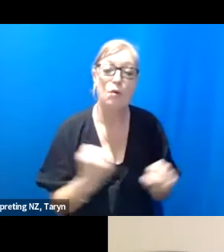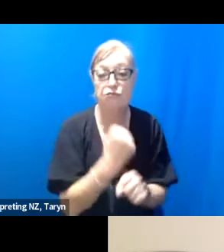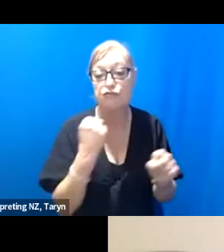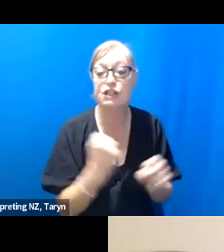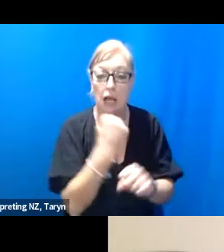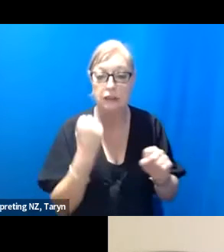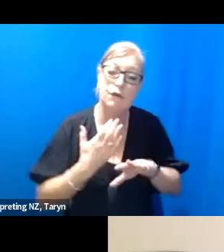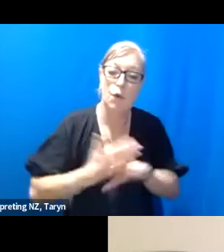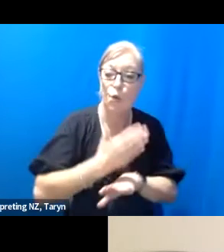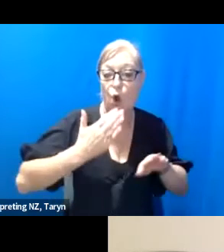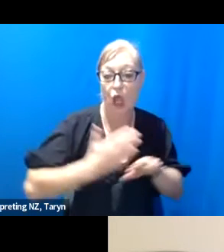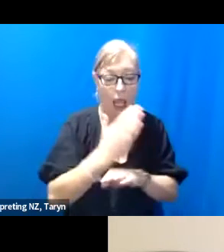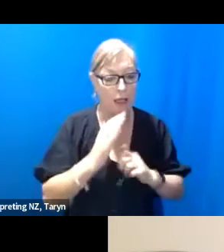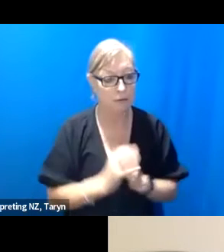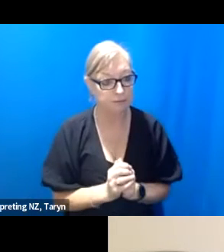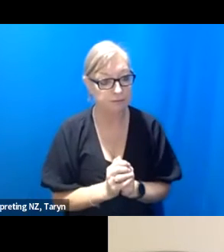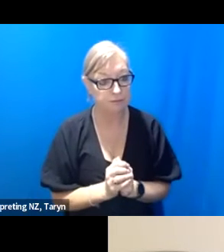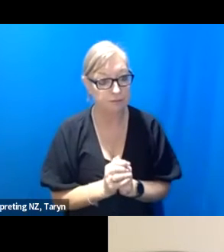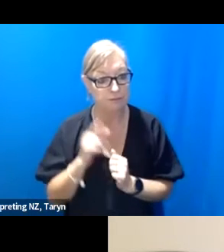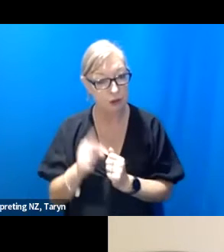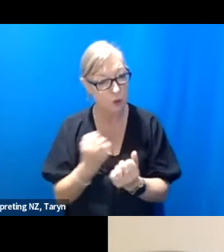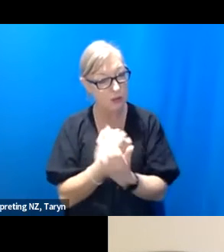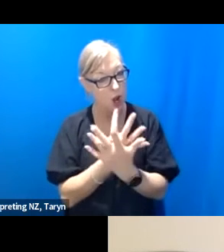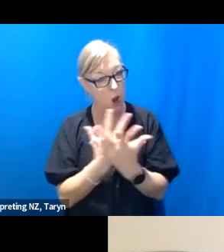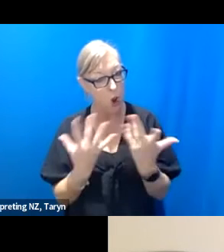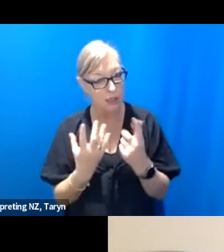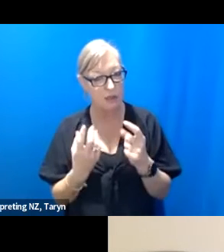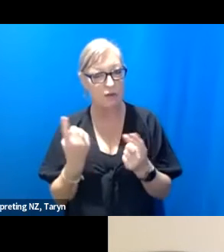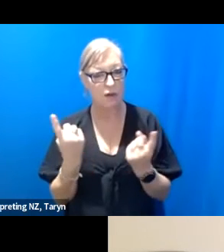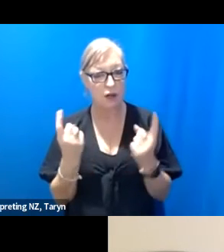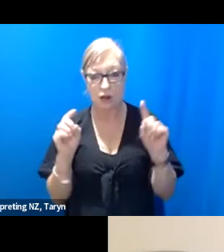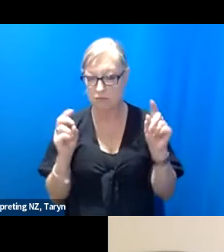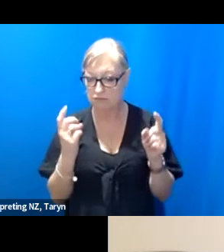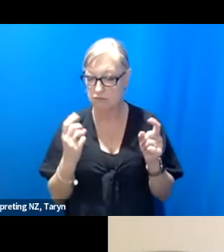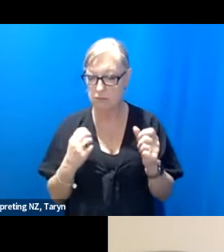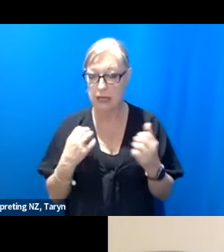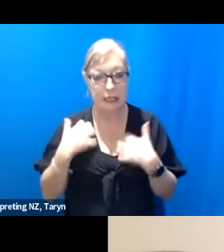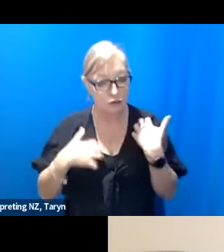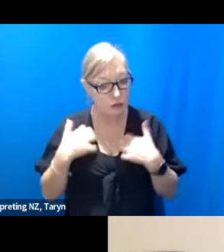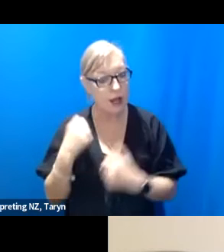And there was a lot of things around that, that she shared, that was really fascinating but also